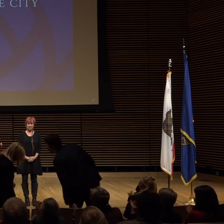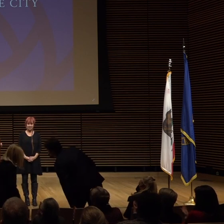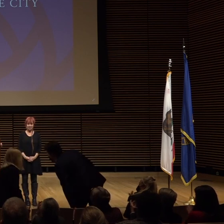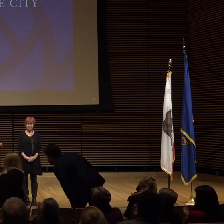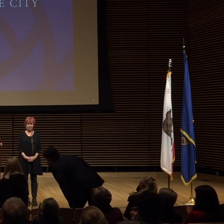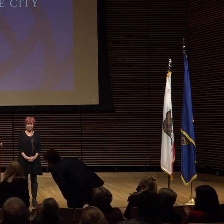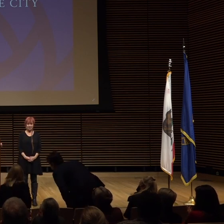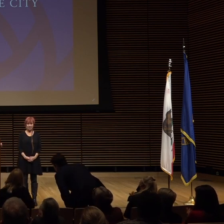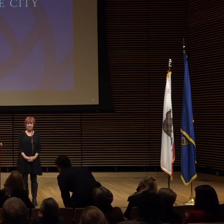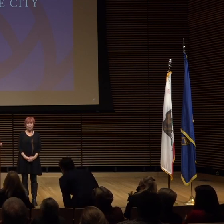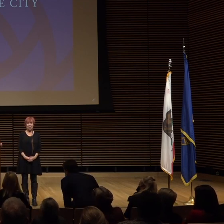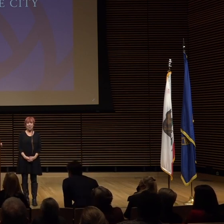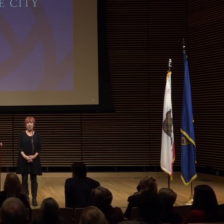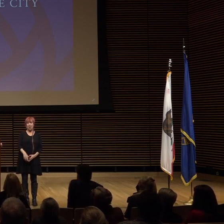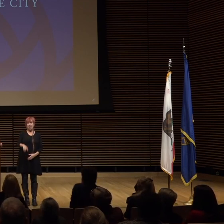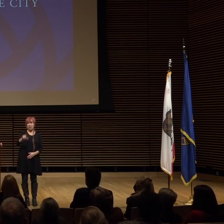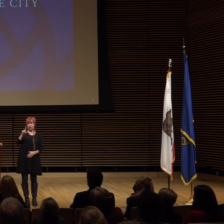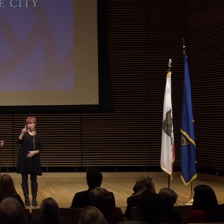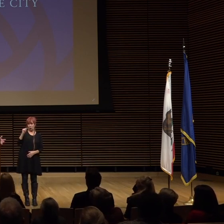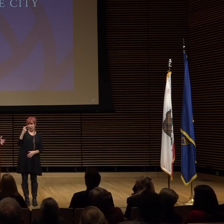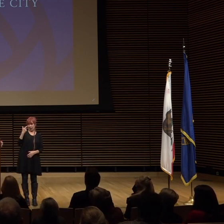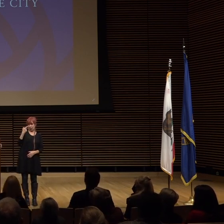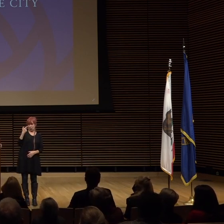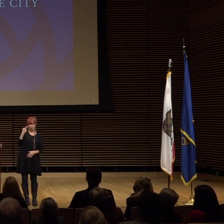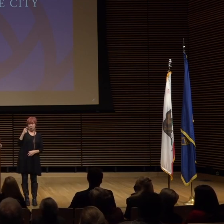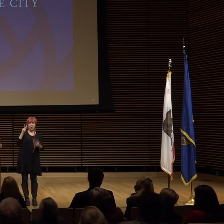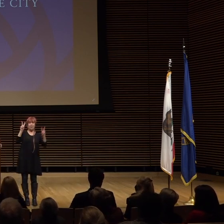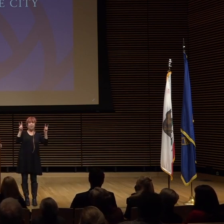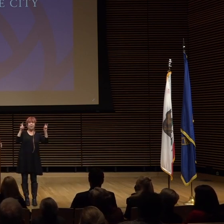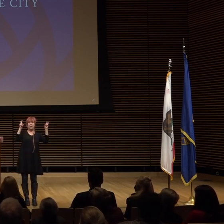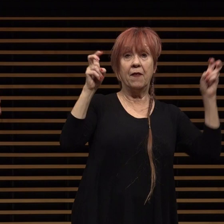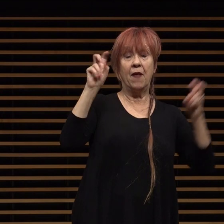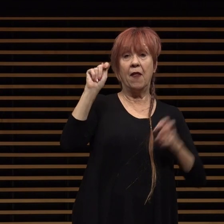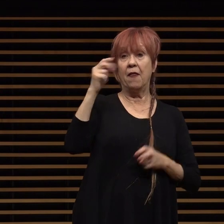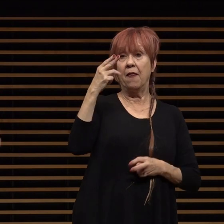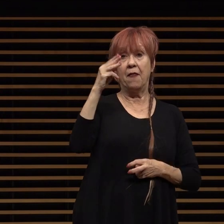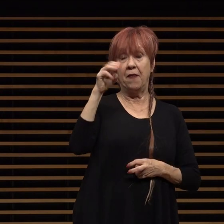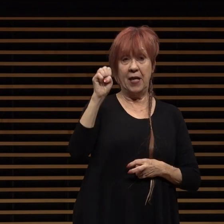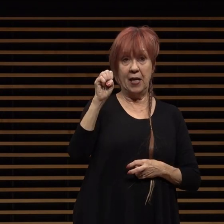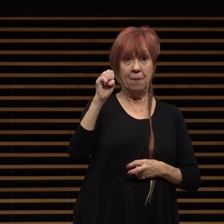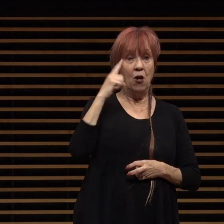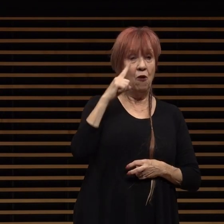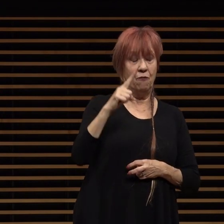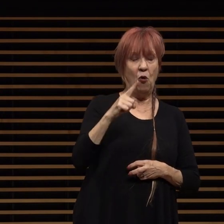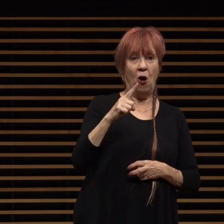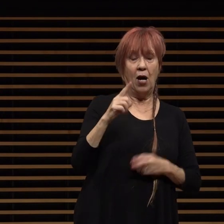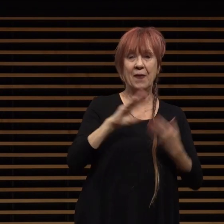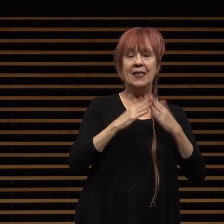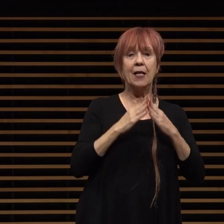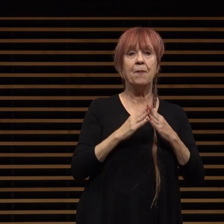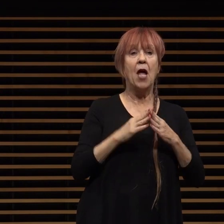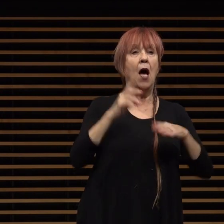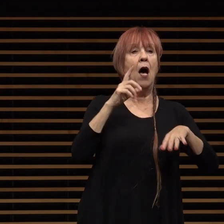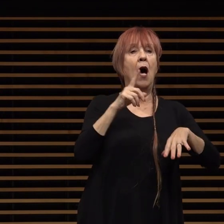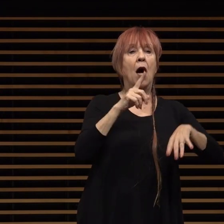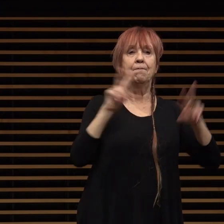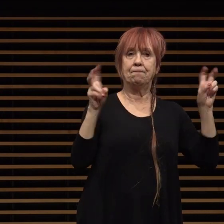in 20 in 2021 our theme was for the state of the city was a time